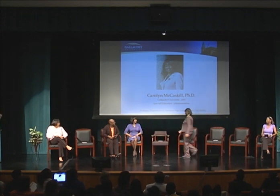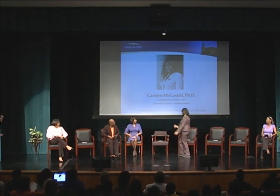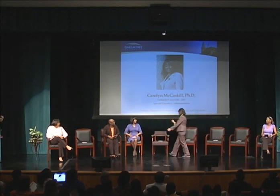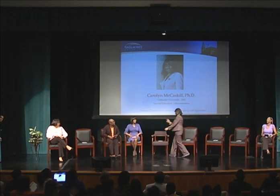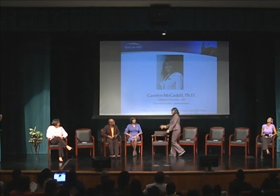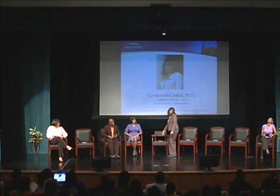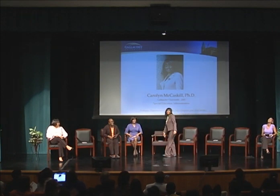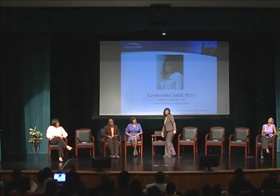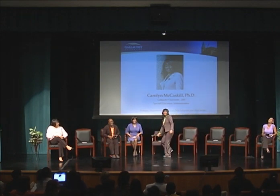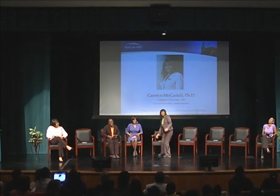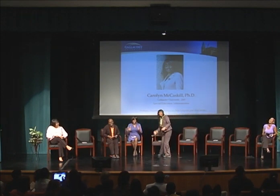Next to the sister.